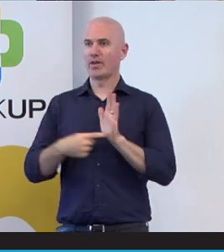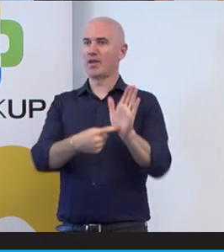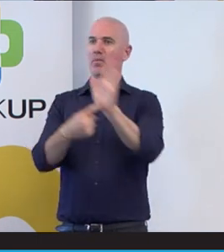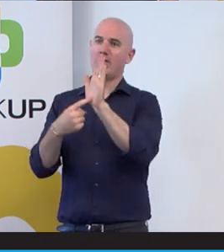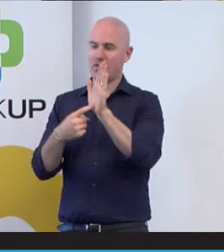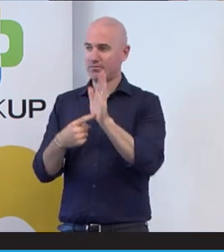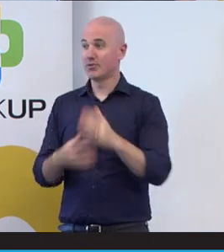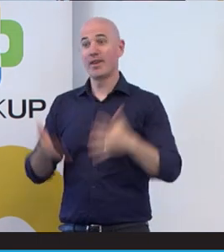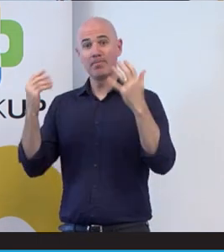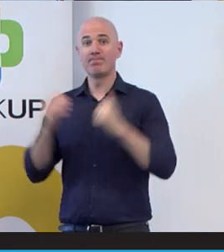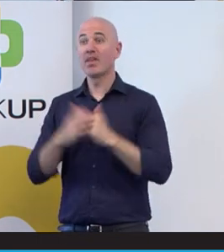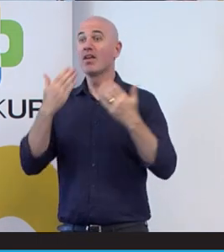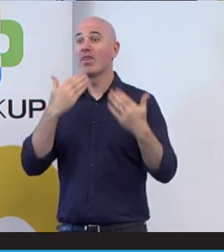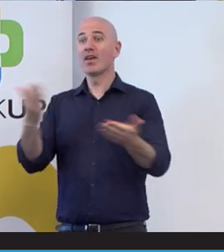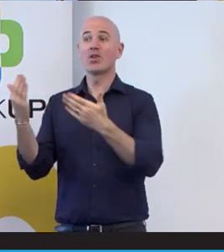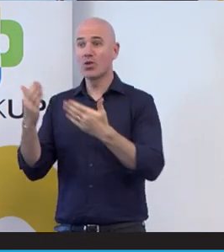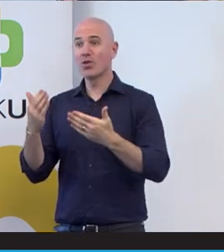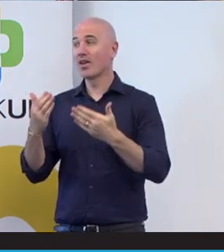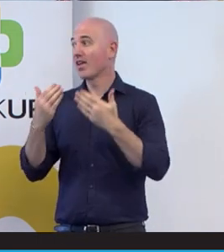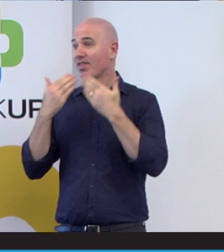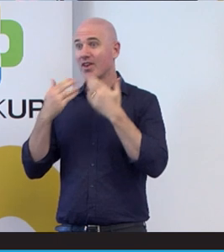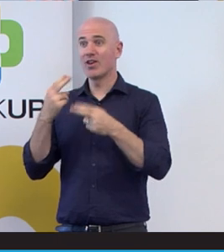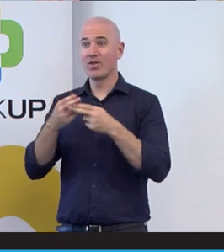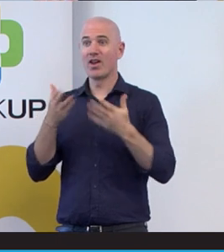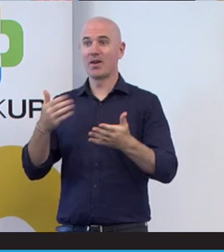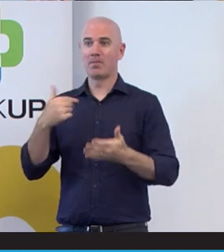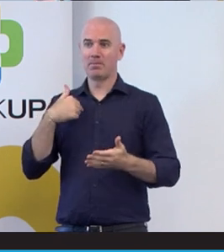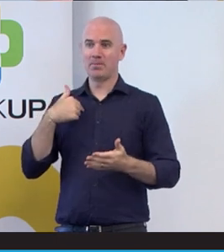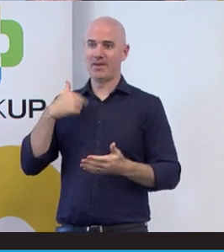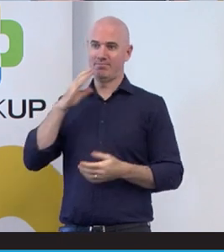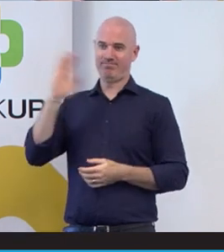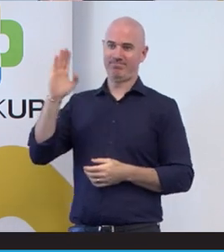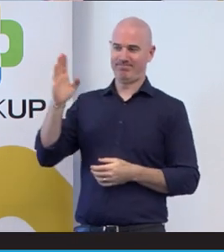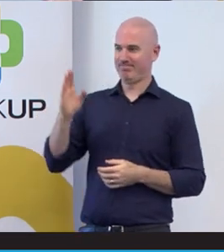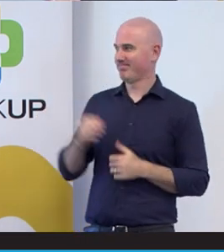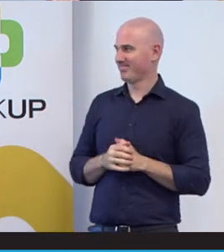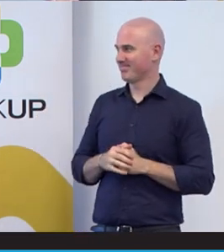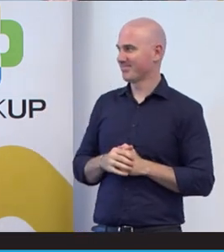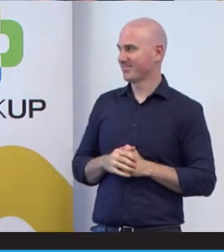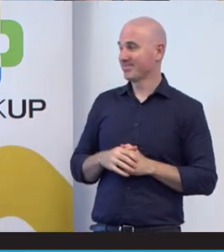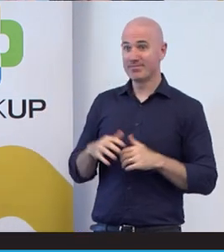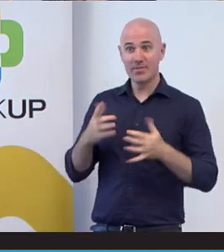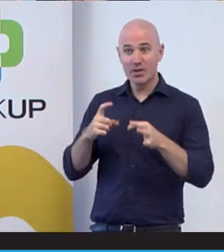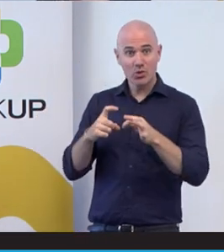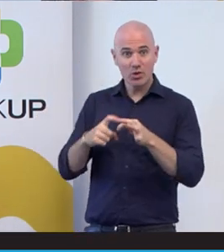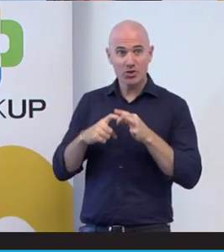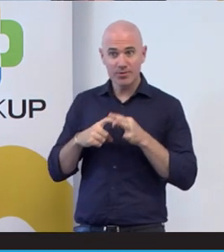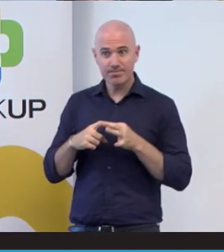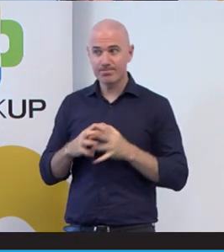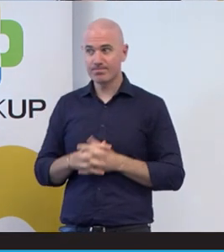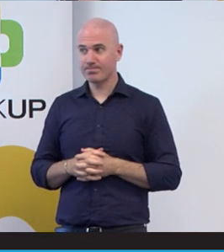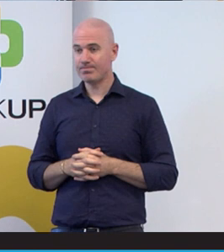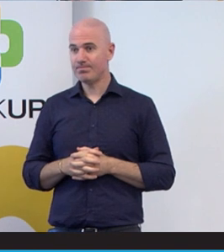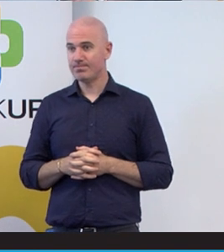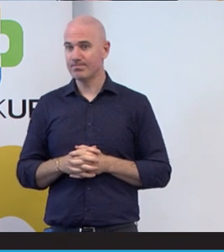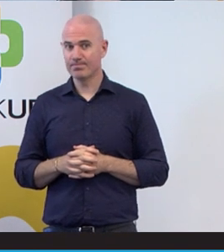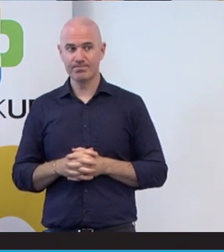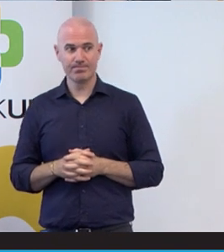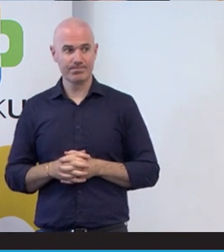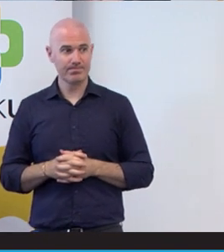Yeah thank you very much and thank you for letting me speak today.